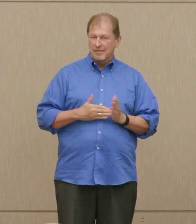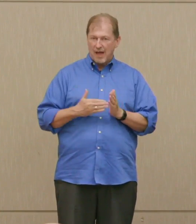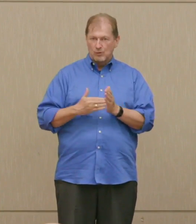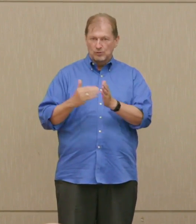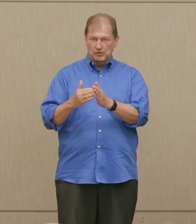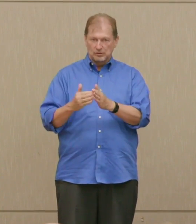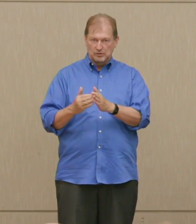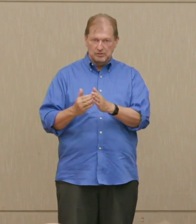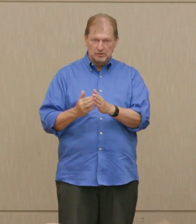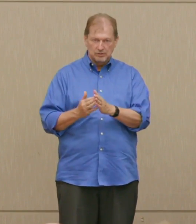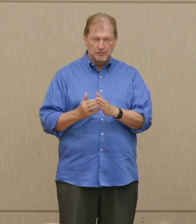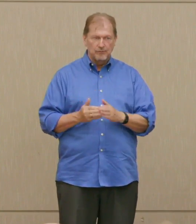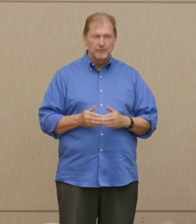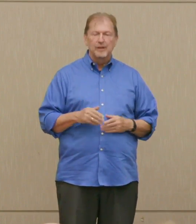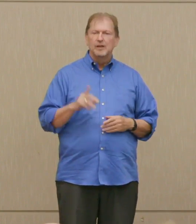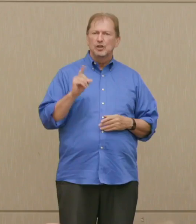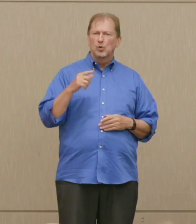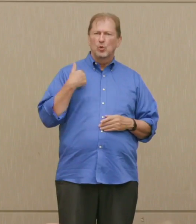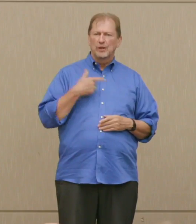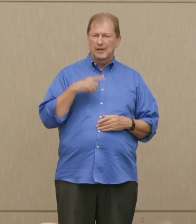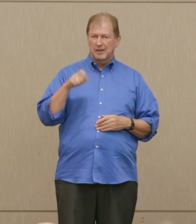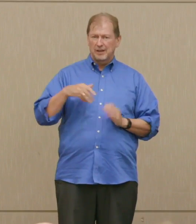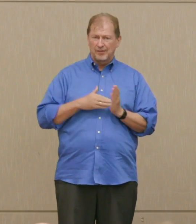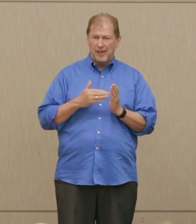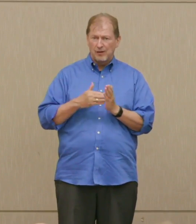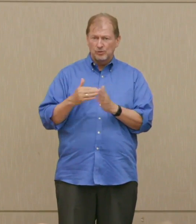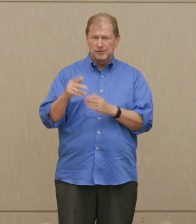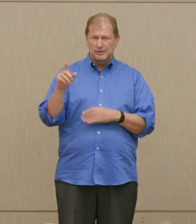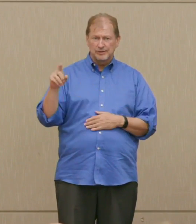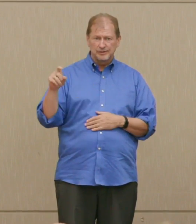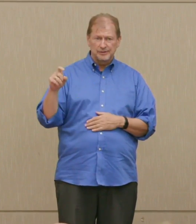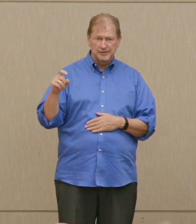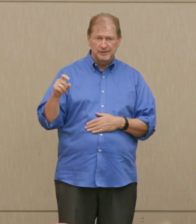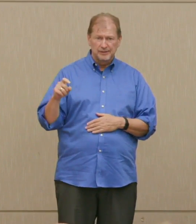Is that needed to deter a tank to go down?